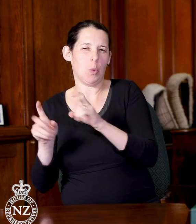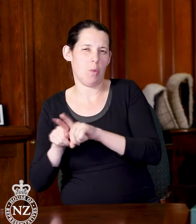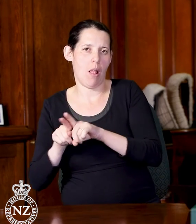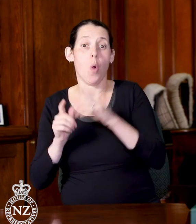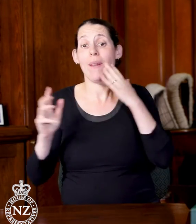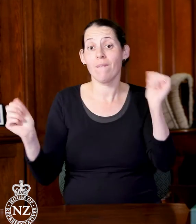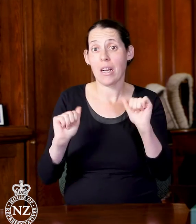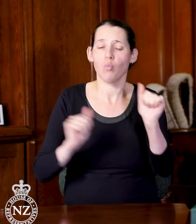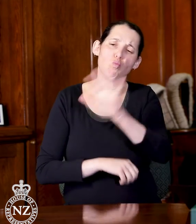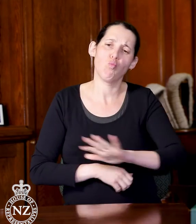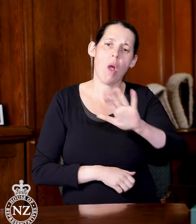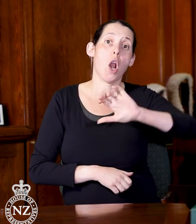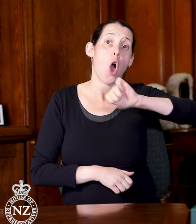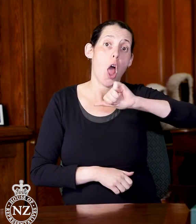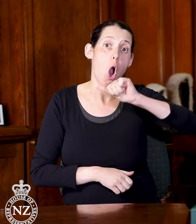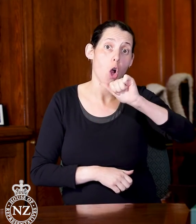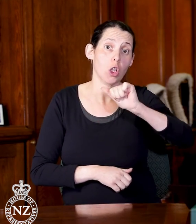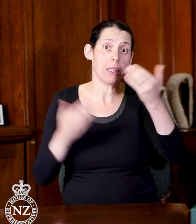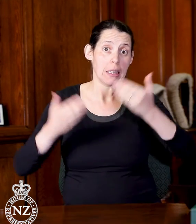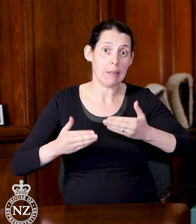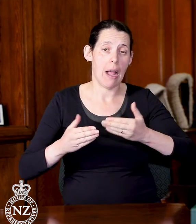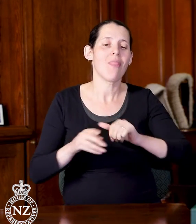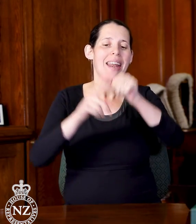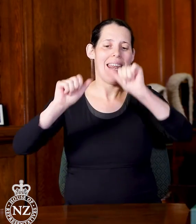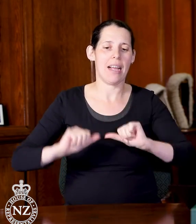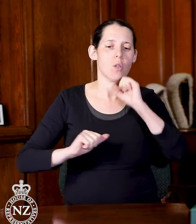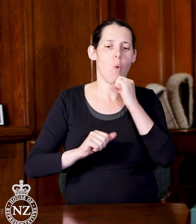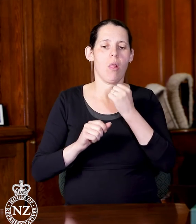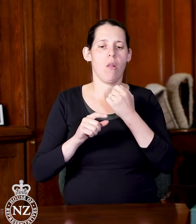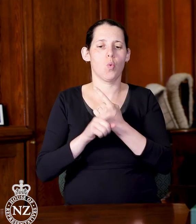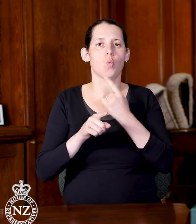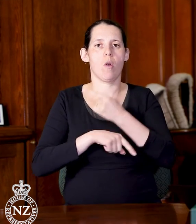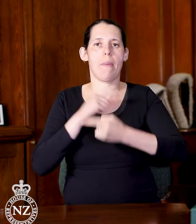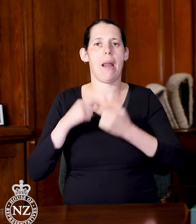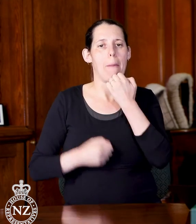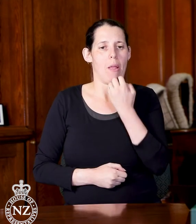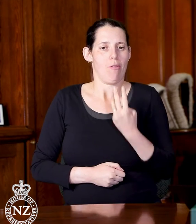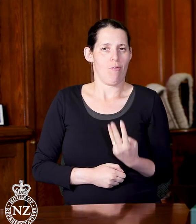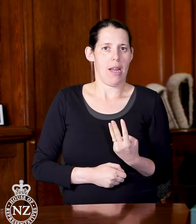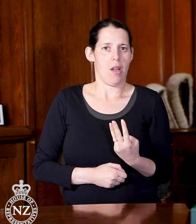we will go on to the Overseas Investment Amendment Bill (No 3) which is designed